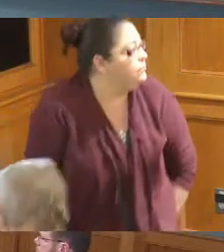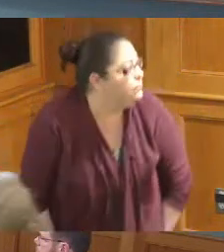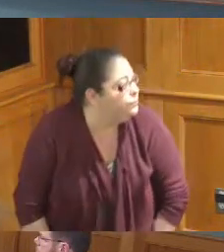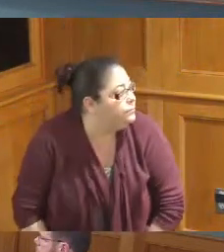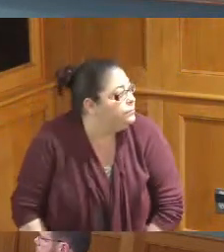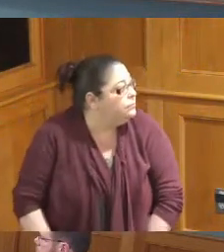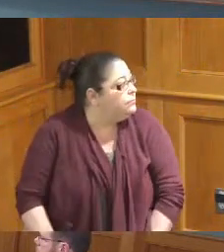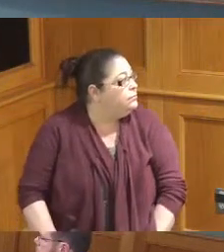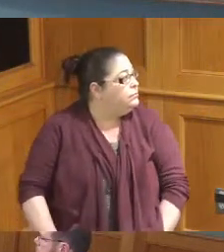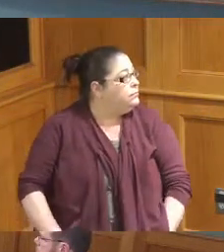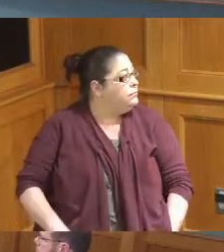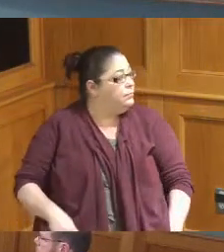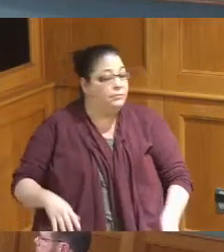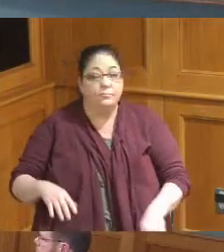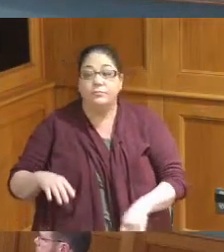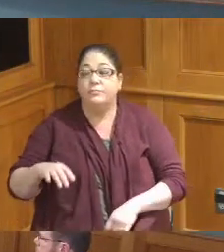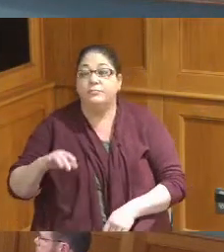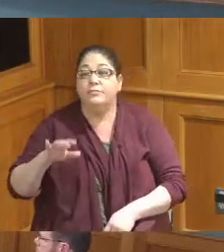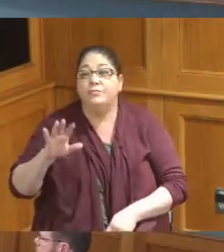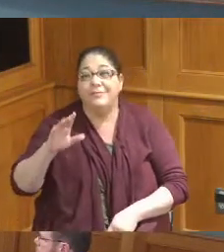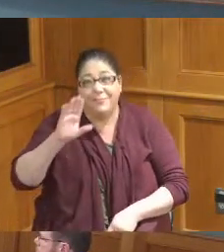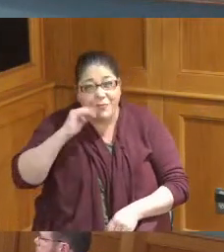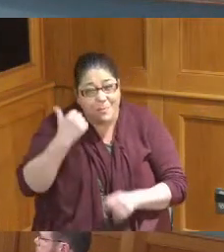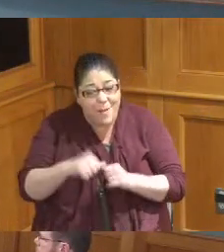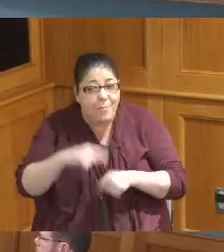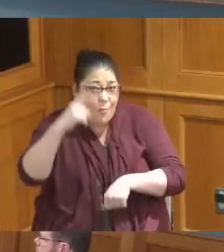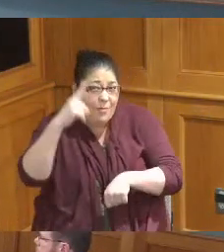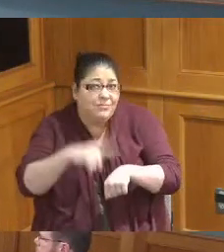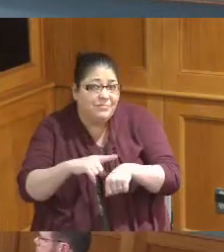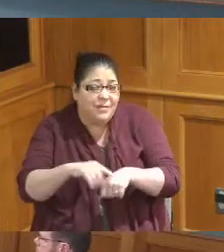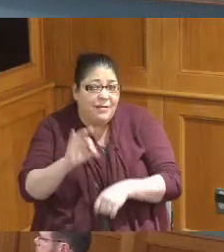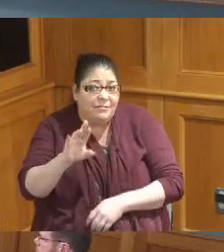are one-time funds because they're the American Rescue Plan funds from the federal government so